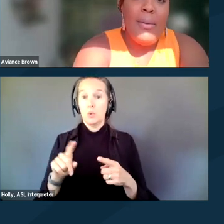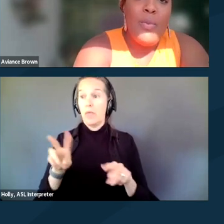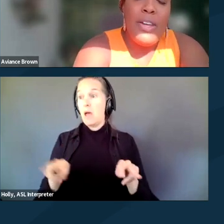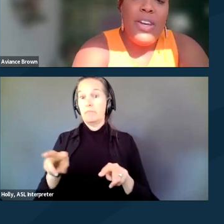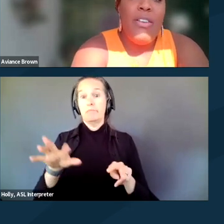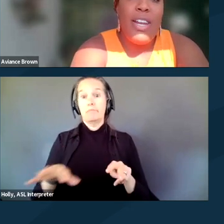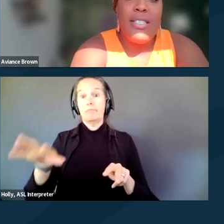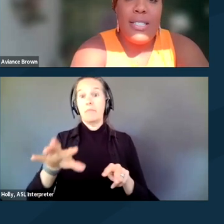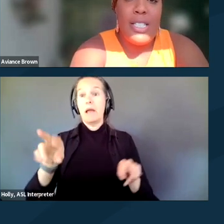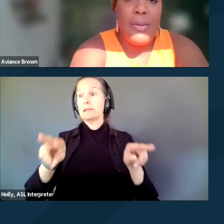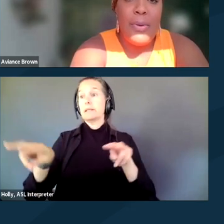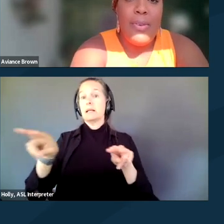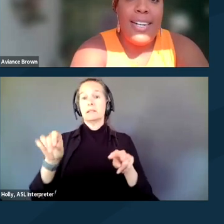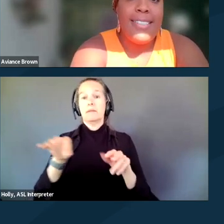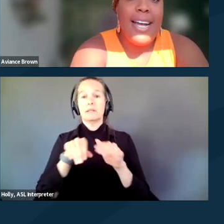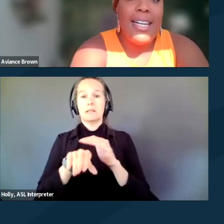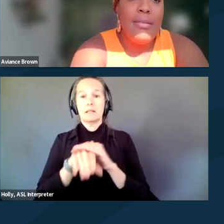whether your event is accessible. Next slide.